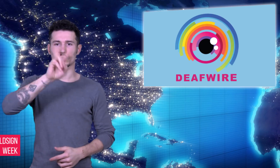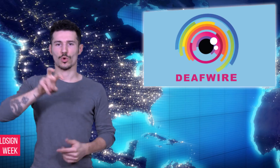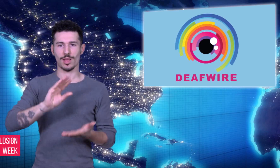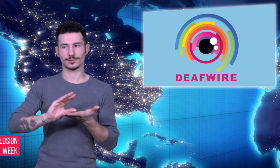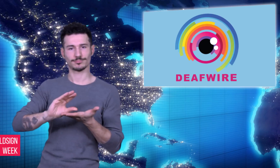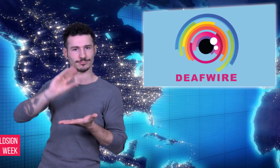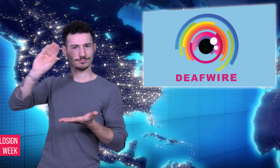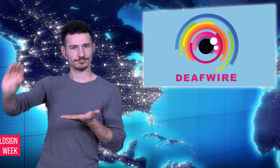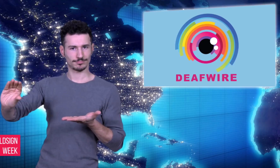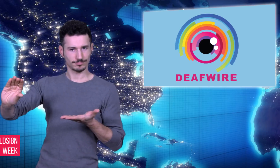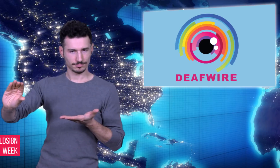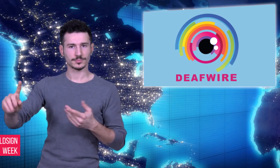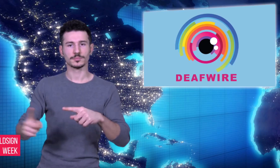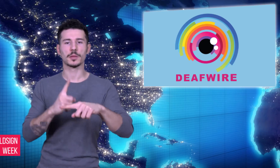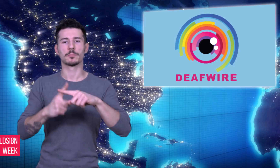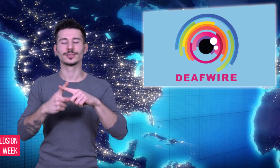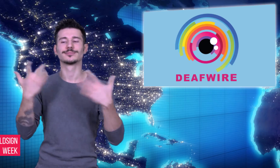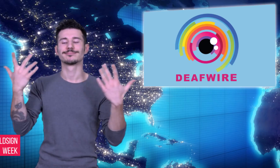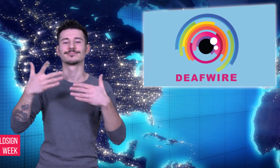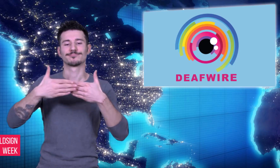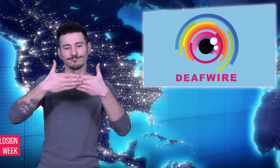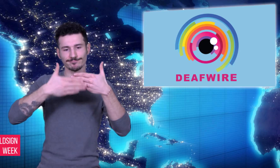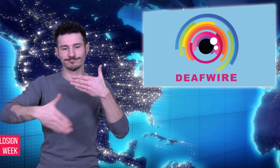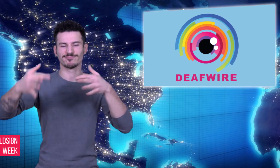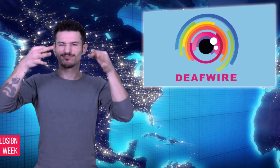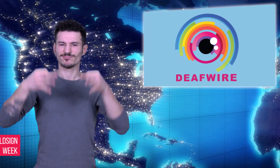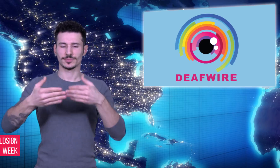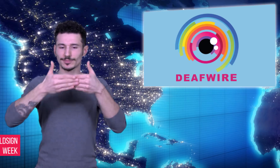training videos with closed captions to